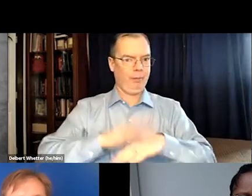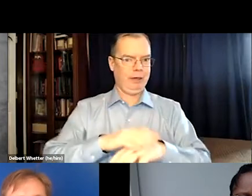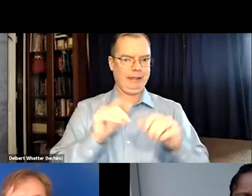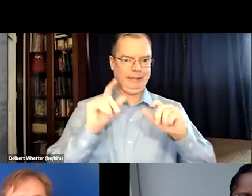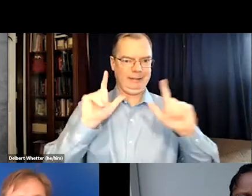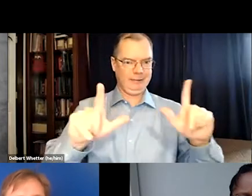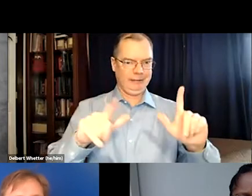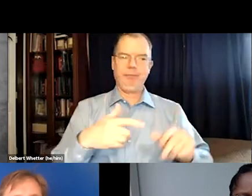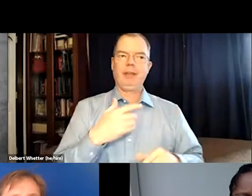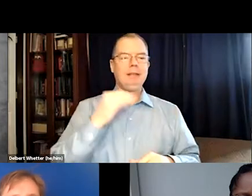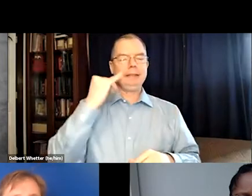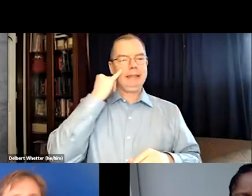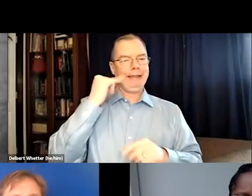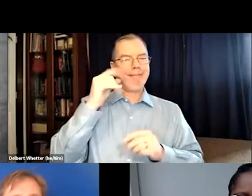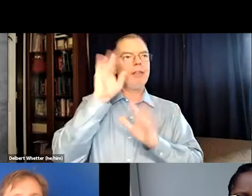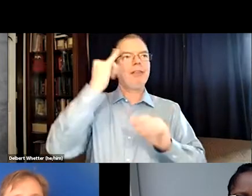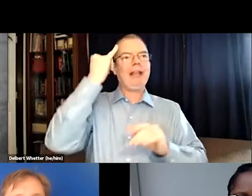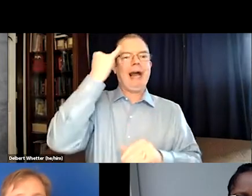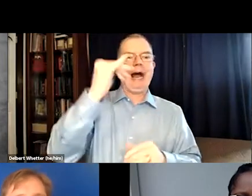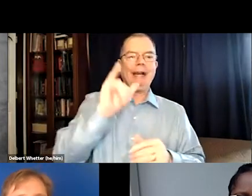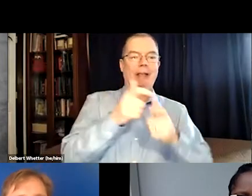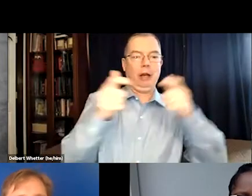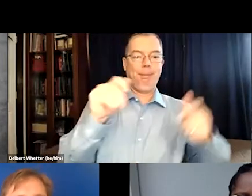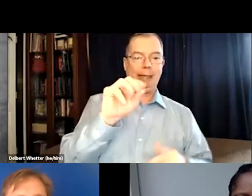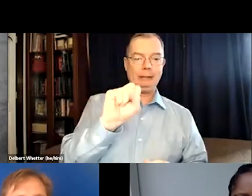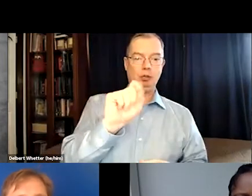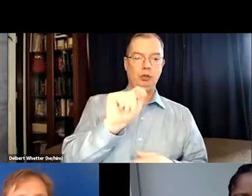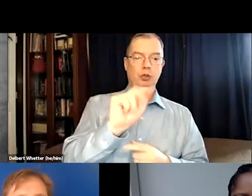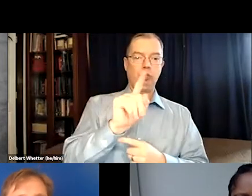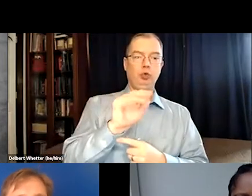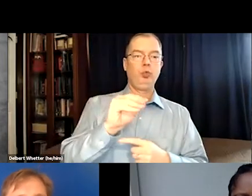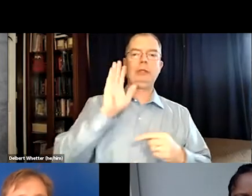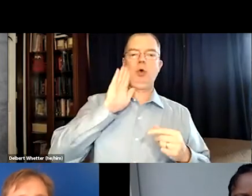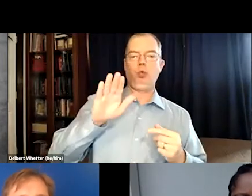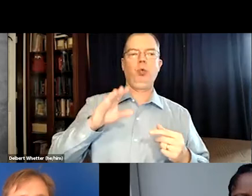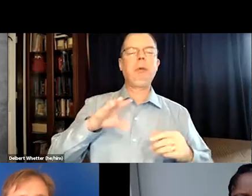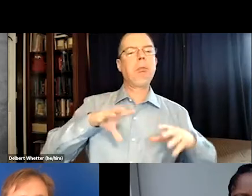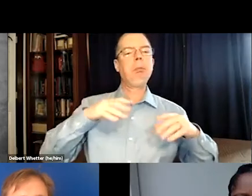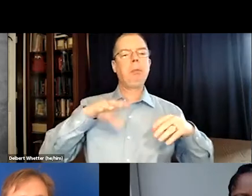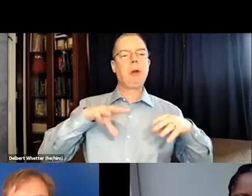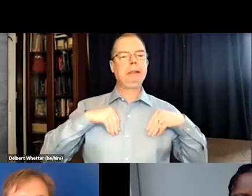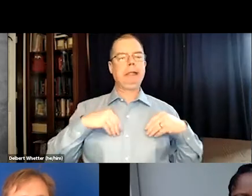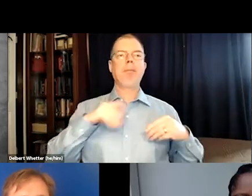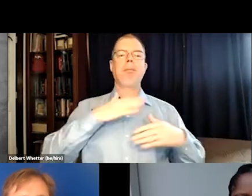and to be able to show that film on various platforms. And so if there's a big studio